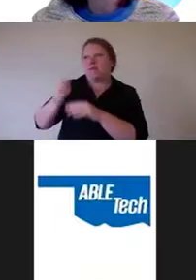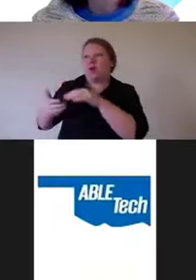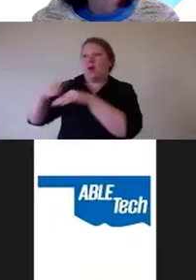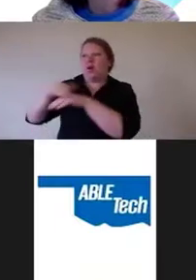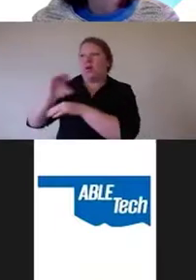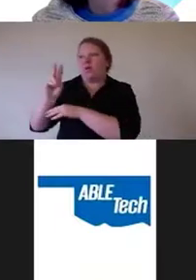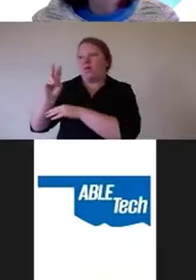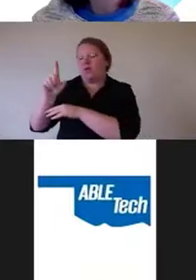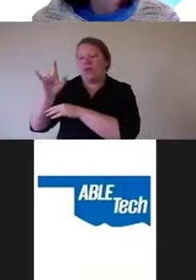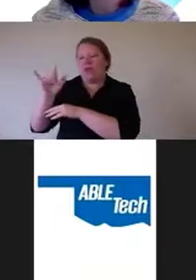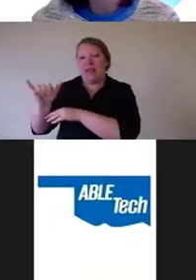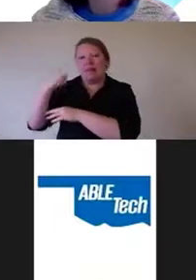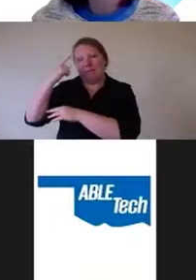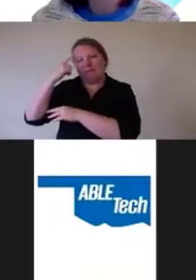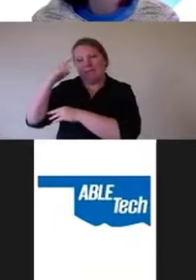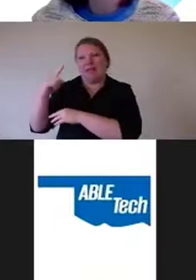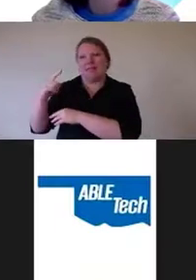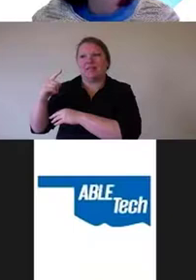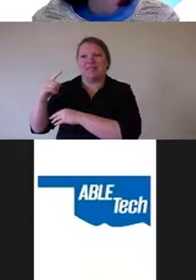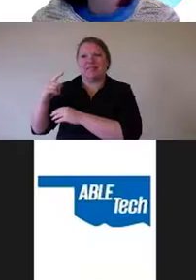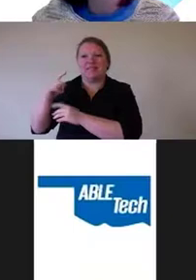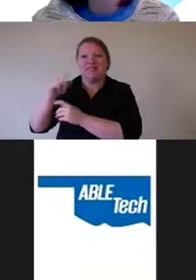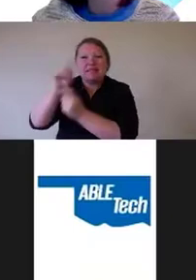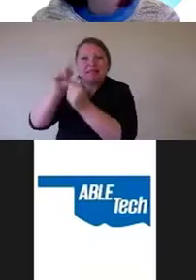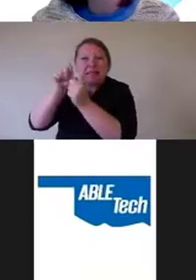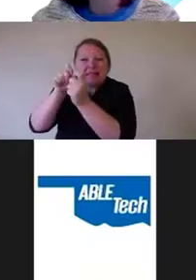the fine print that prevent them from doing that.